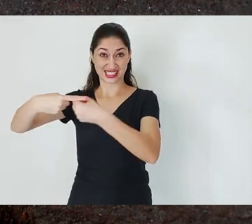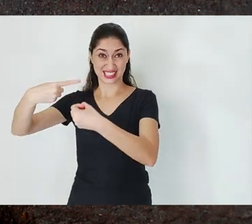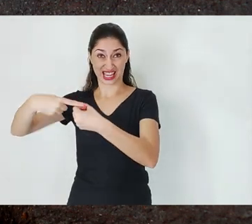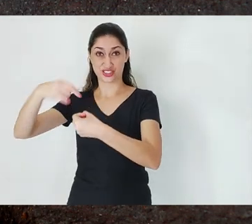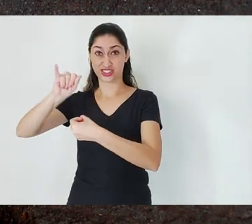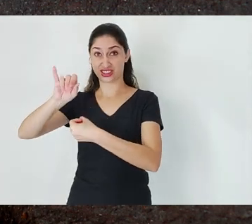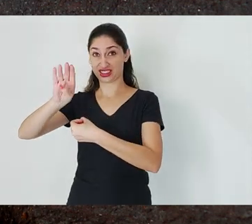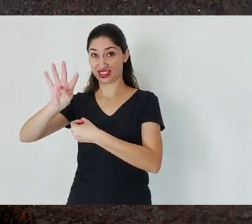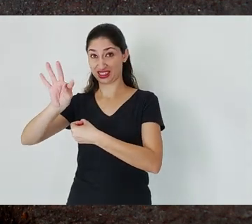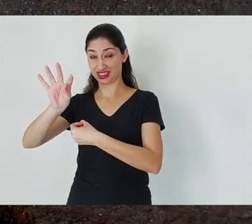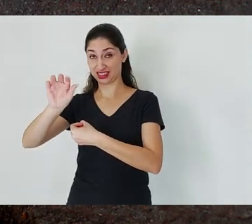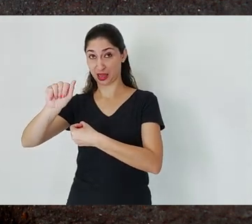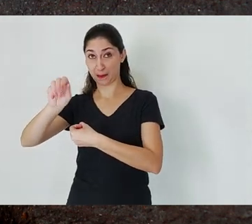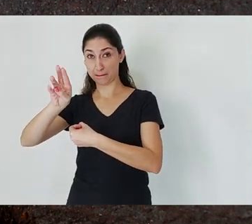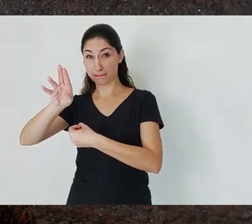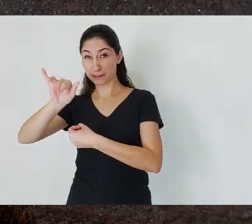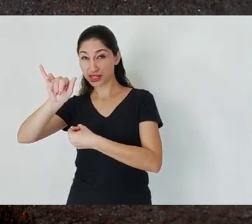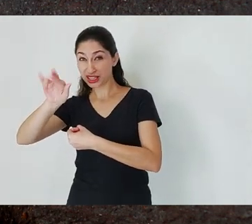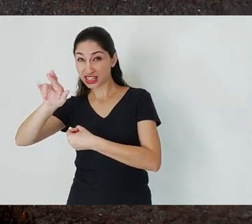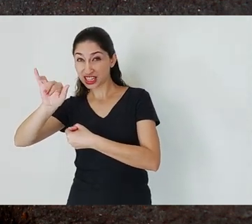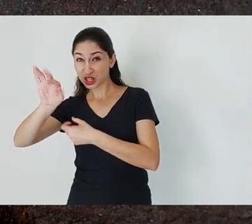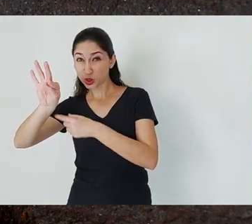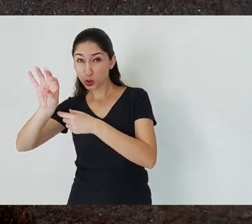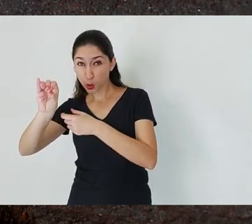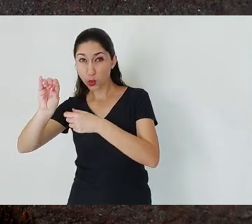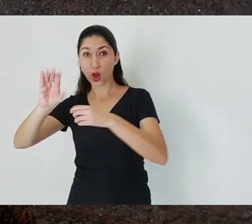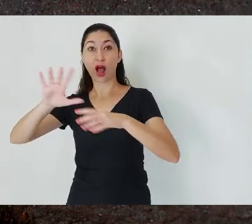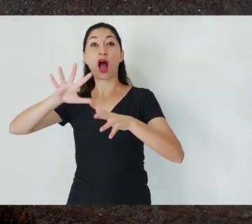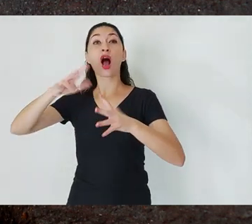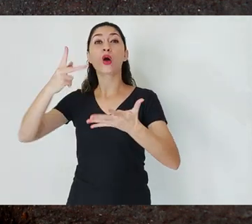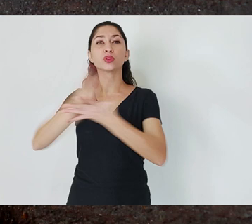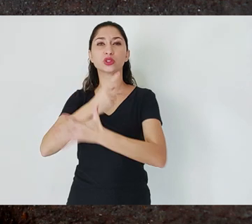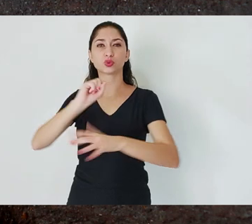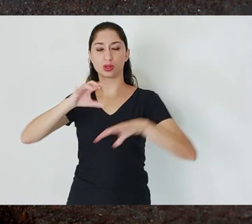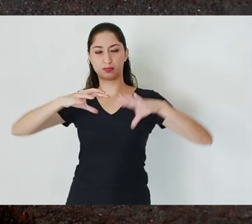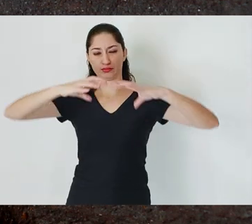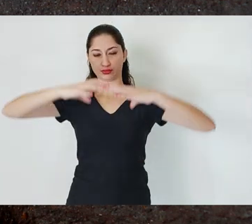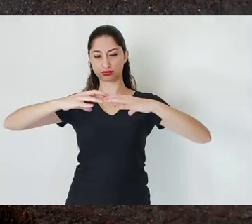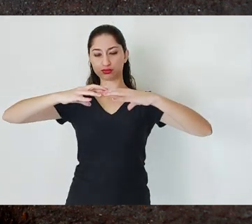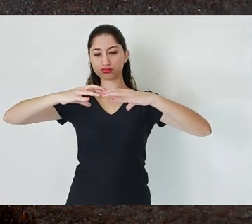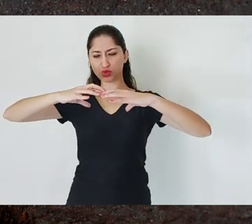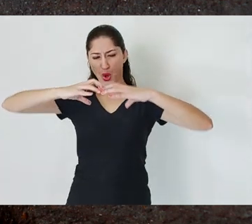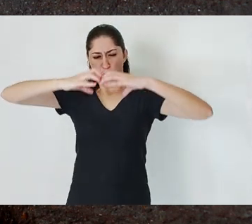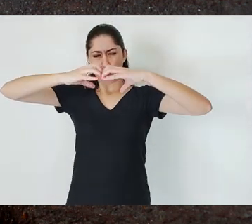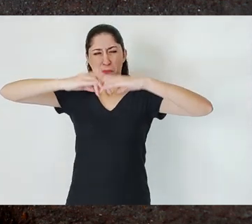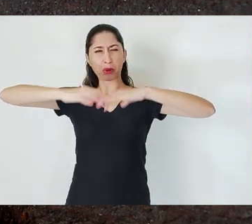left several slaves and workers trapped inside. Some estimates say